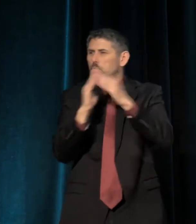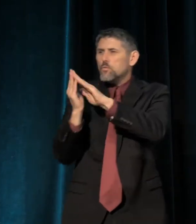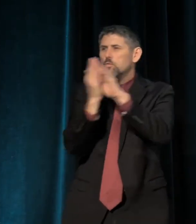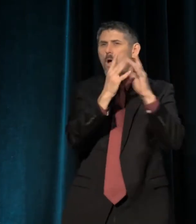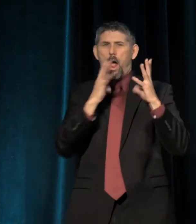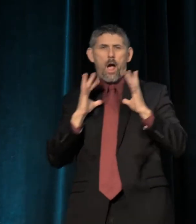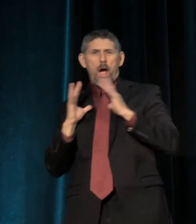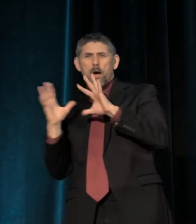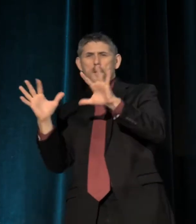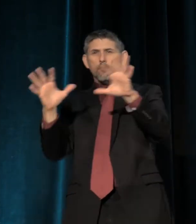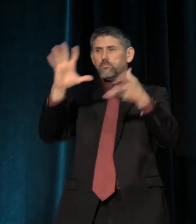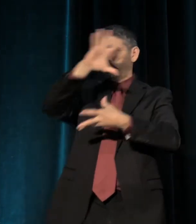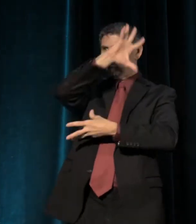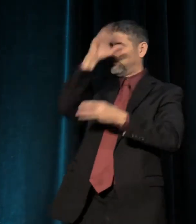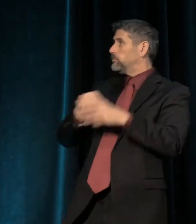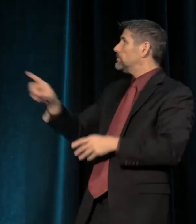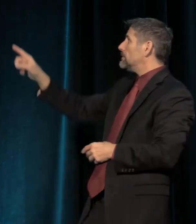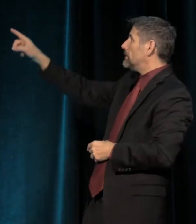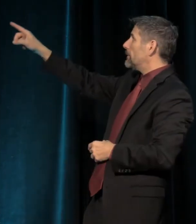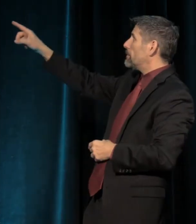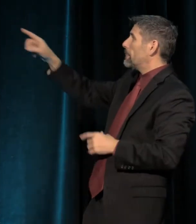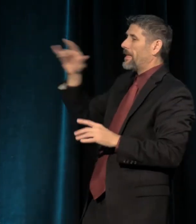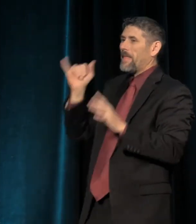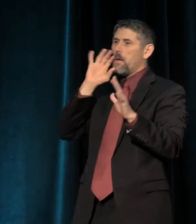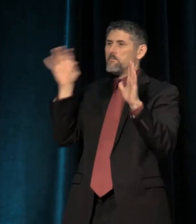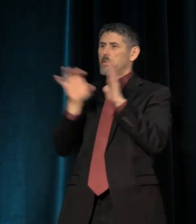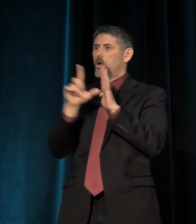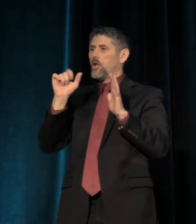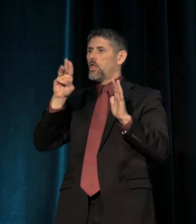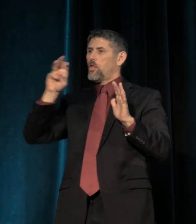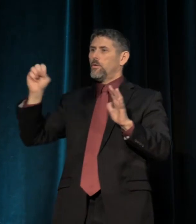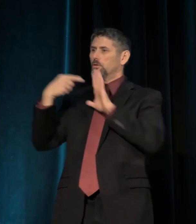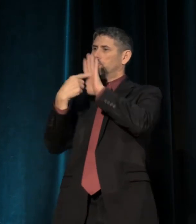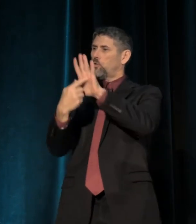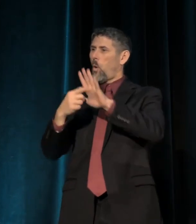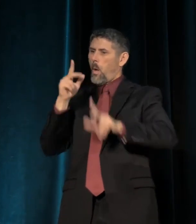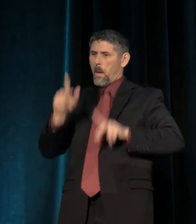and so in this picture, Lewis depicts an uprising of the people